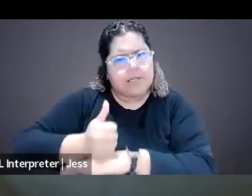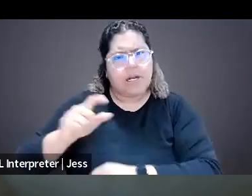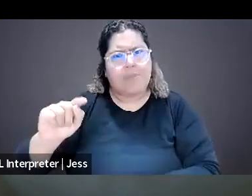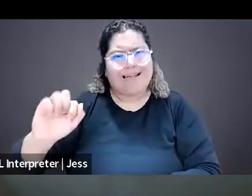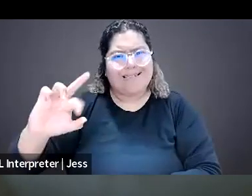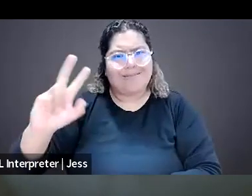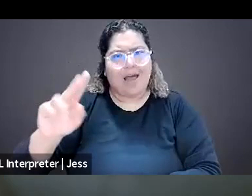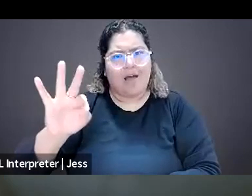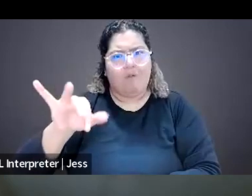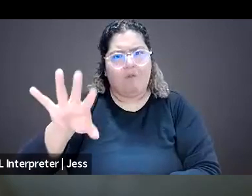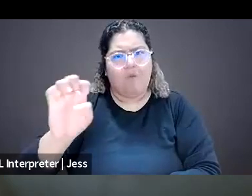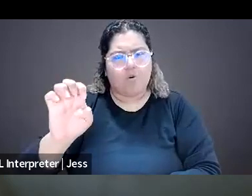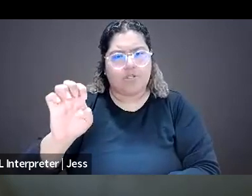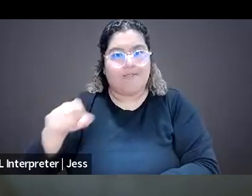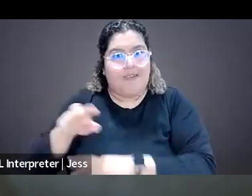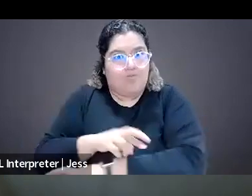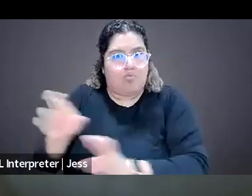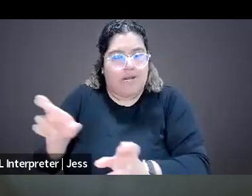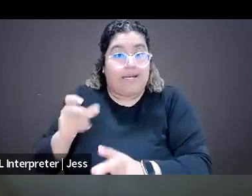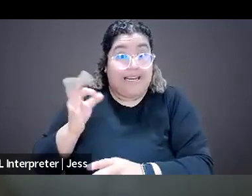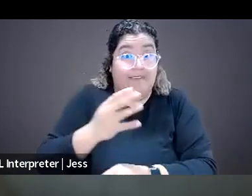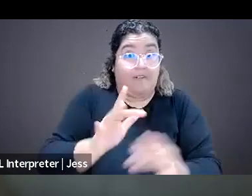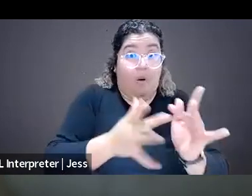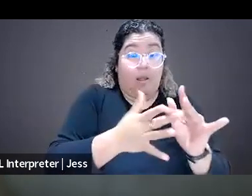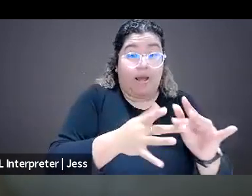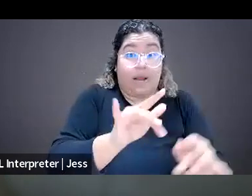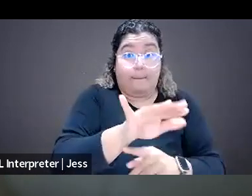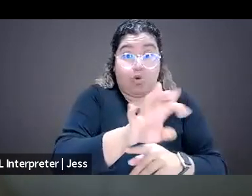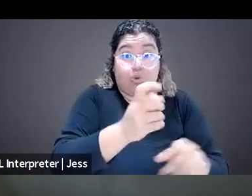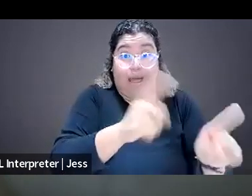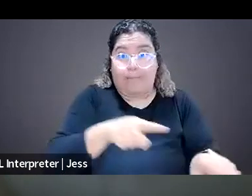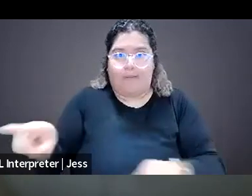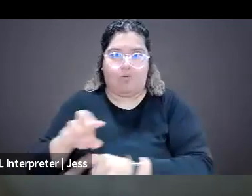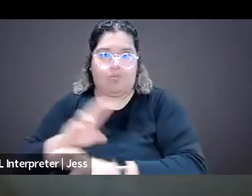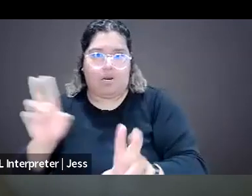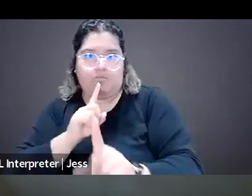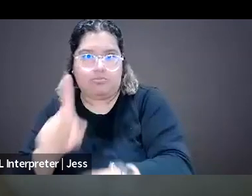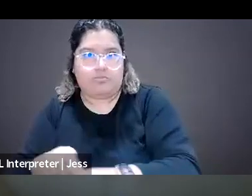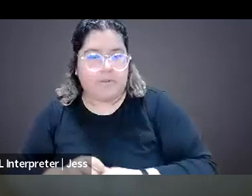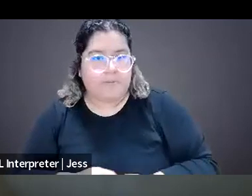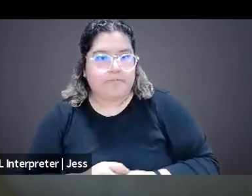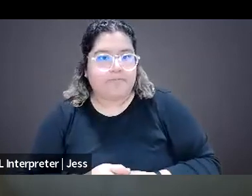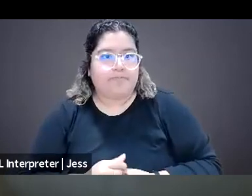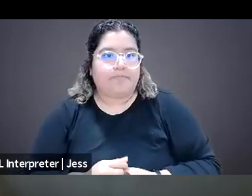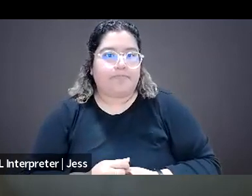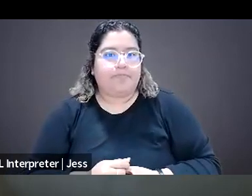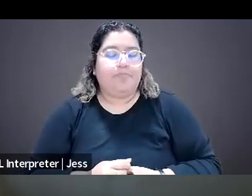to online abuse, like a group of people. Because what happens normally to Pratika's point, normally as we discussed earlier,